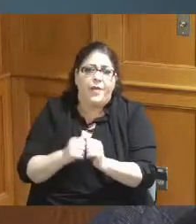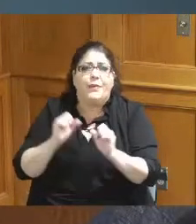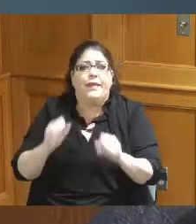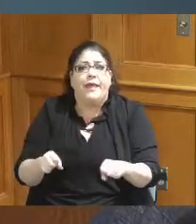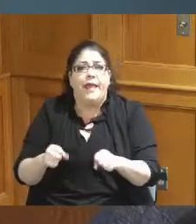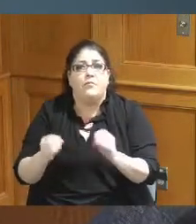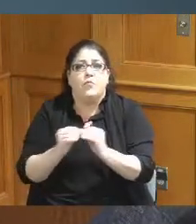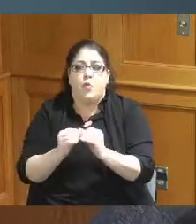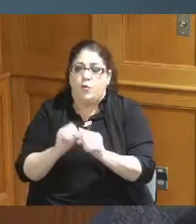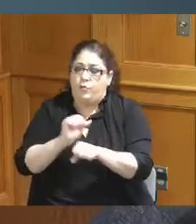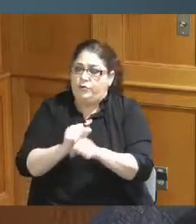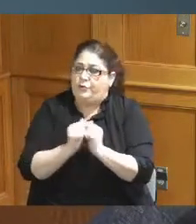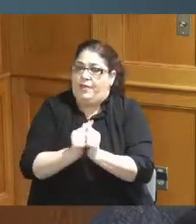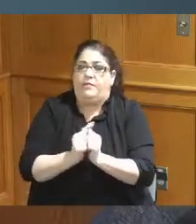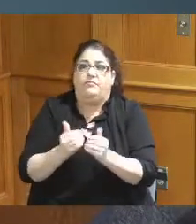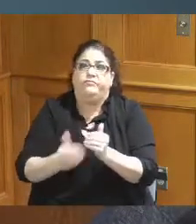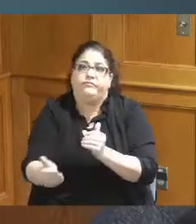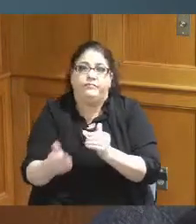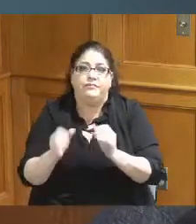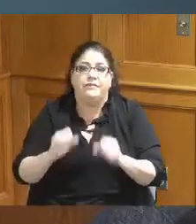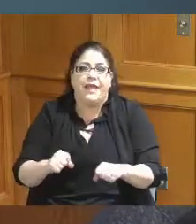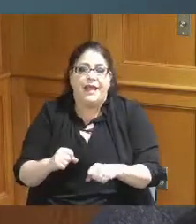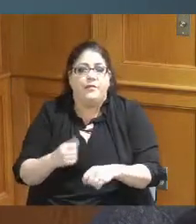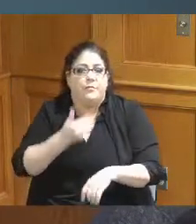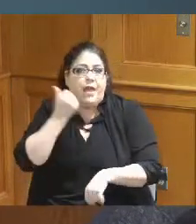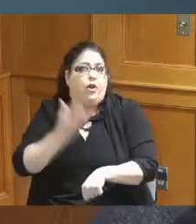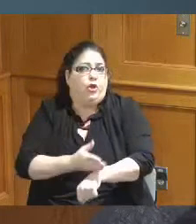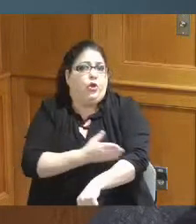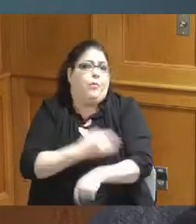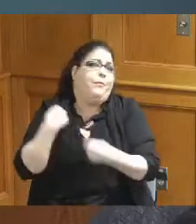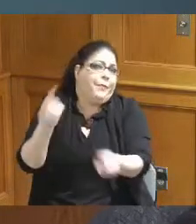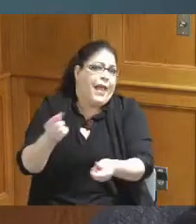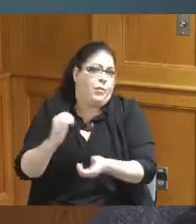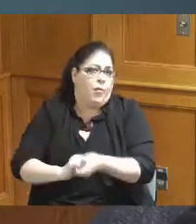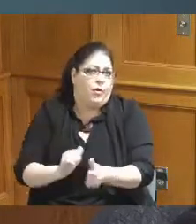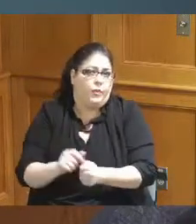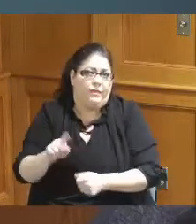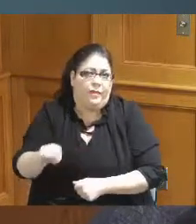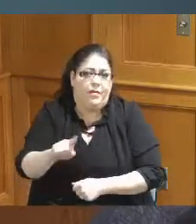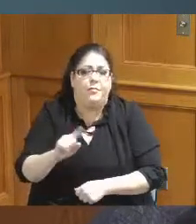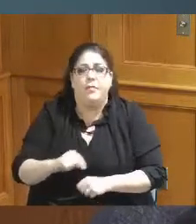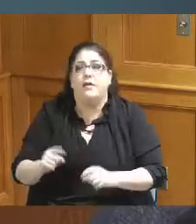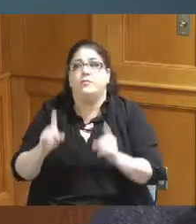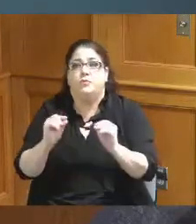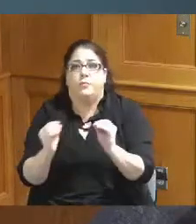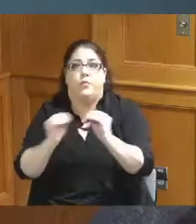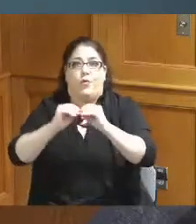partner so a better partner we've been partnering with them but do even more so was excited about